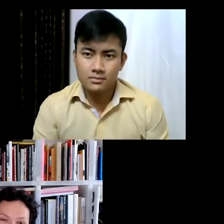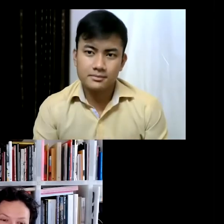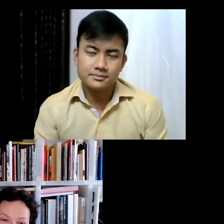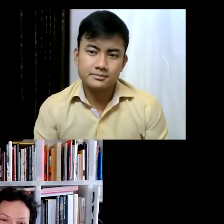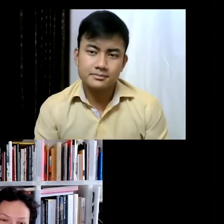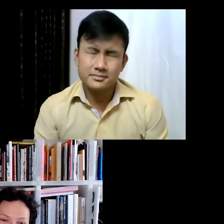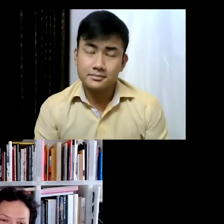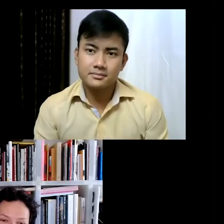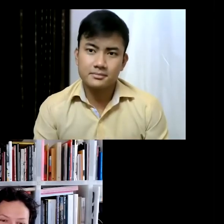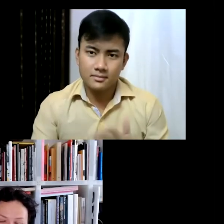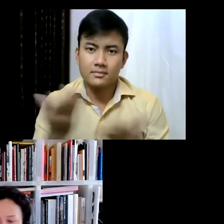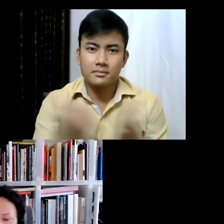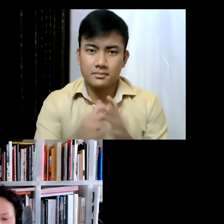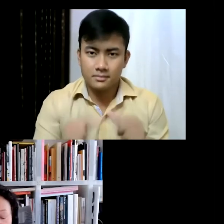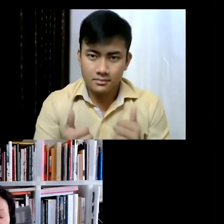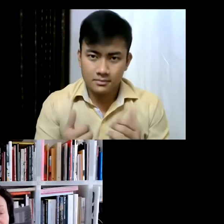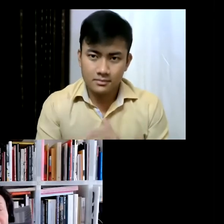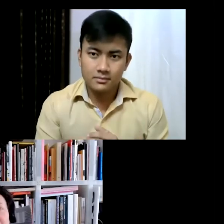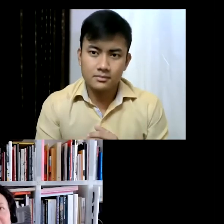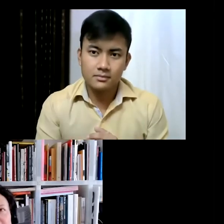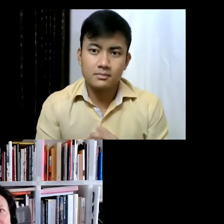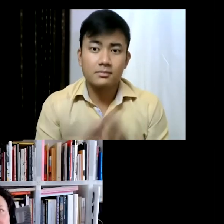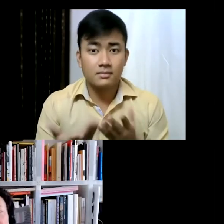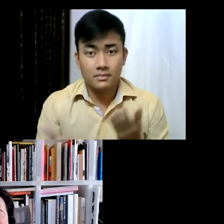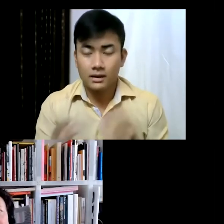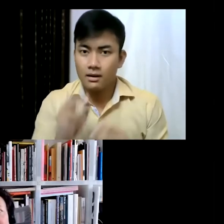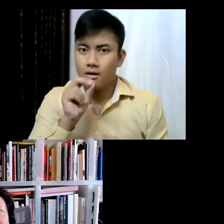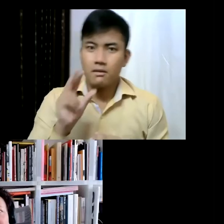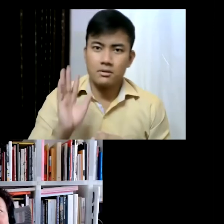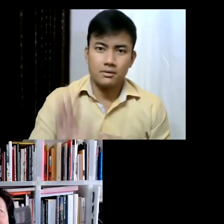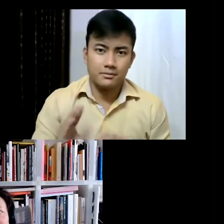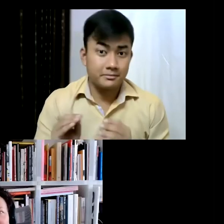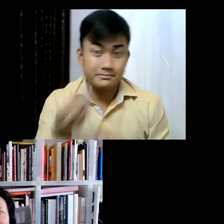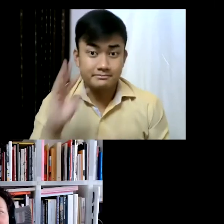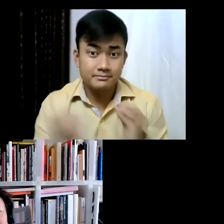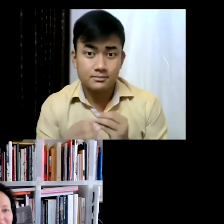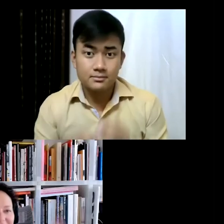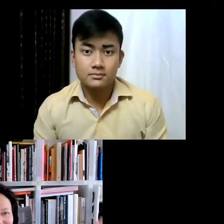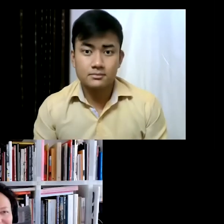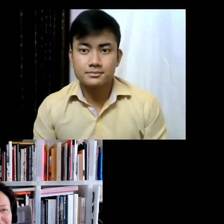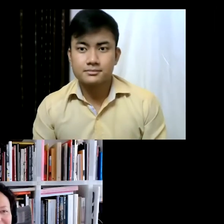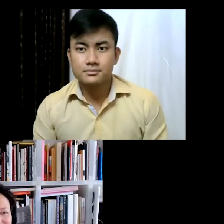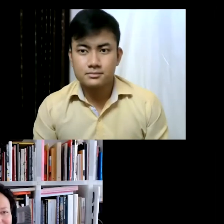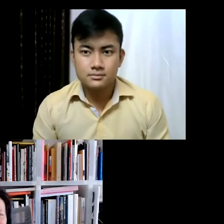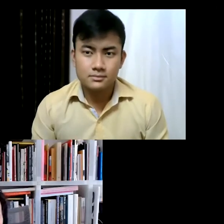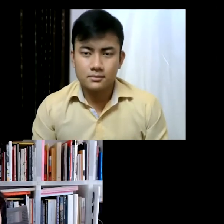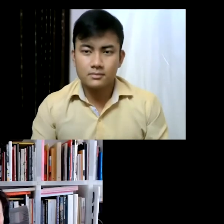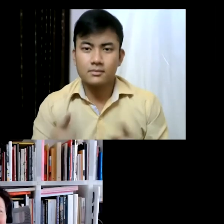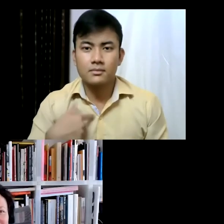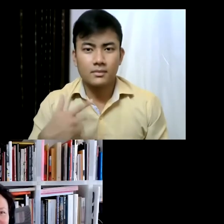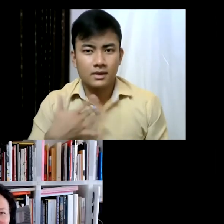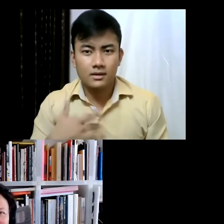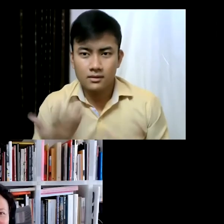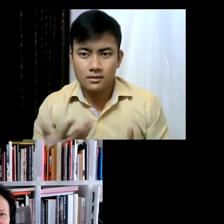which I think is rather shocking... um and uh, but you know, I take it as a great honour and